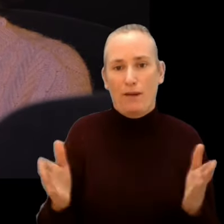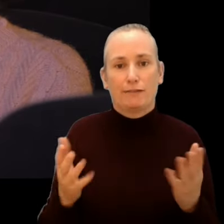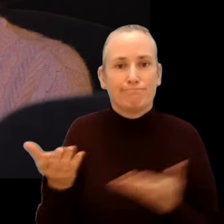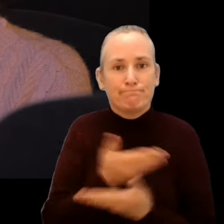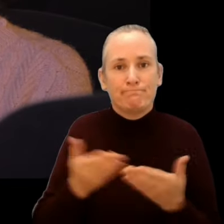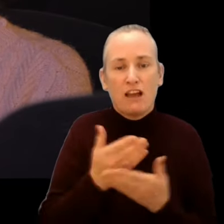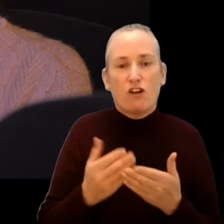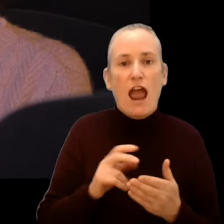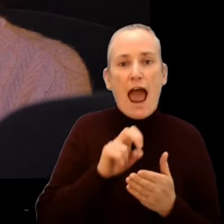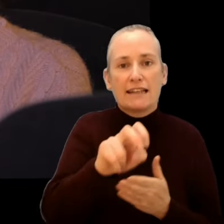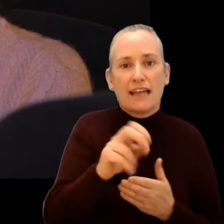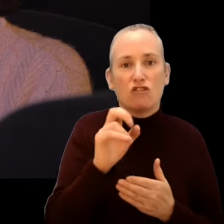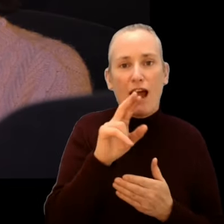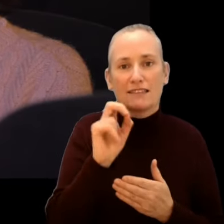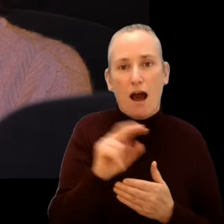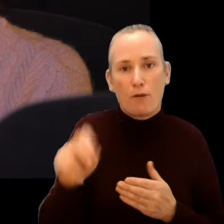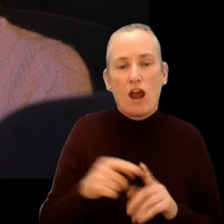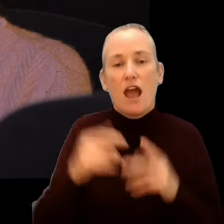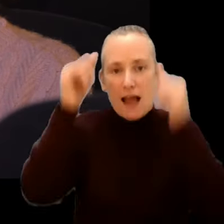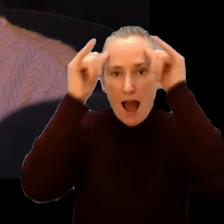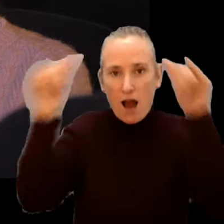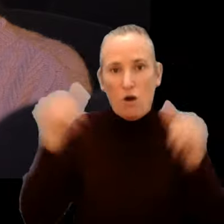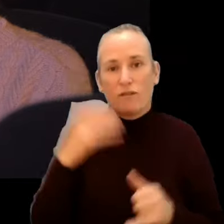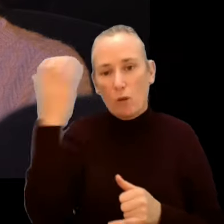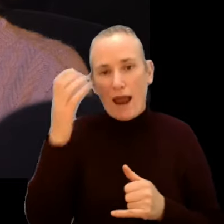The Ants and the Grasshopper, Cow, From the Wild Sea and Taming the Garden.